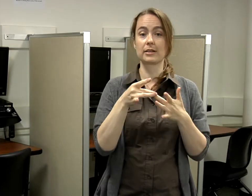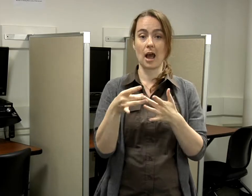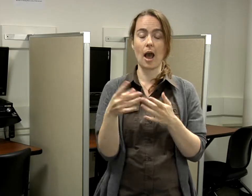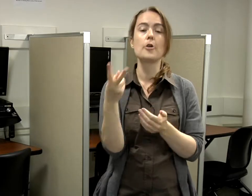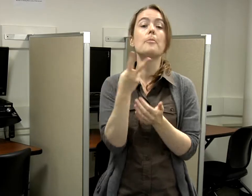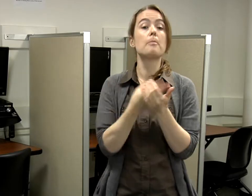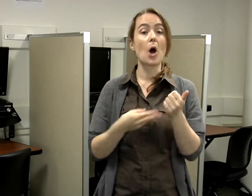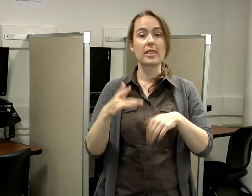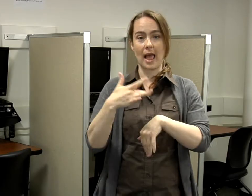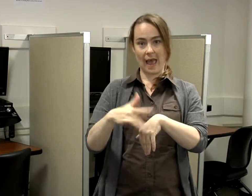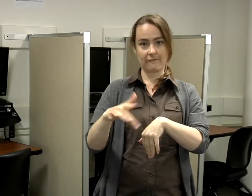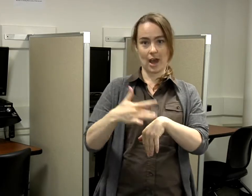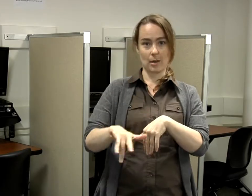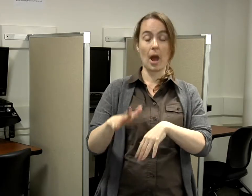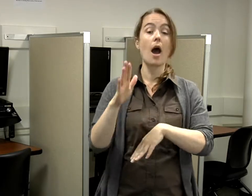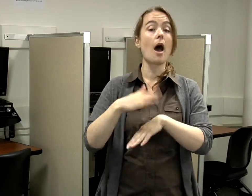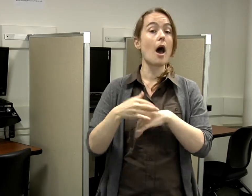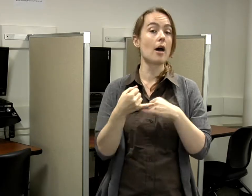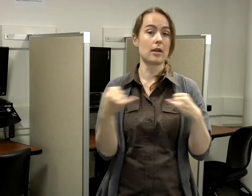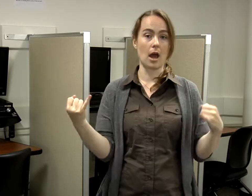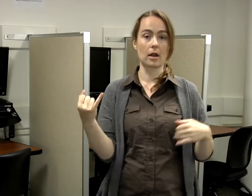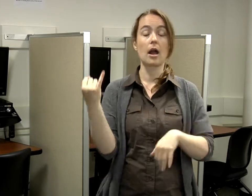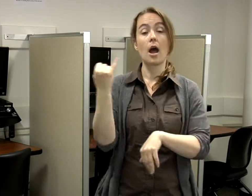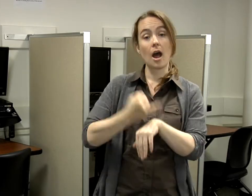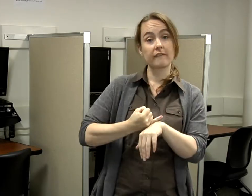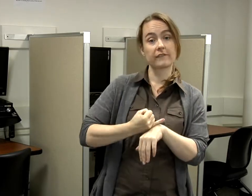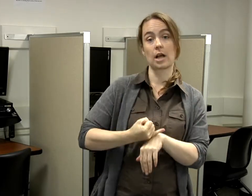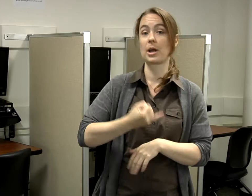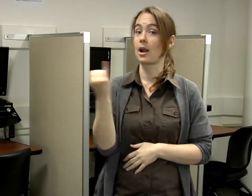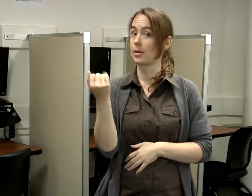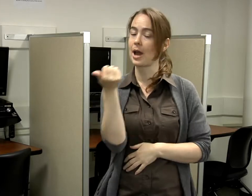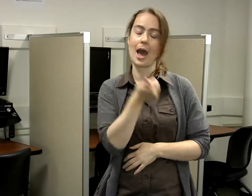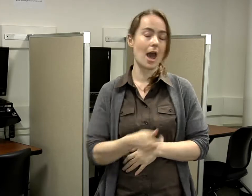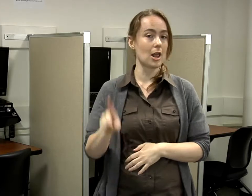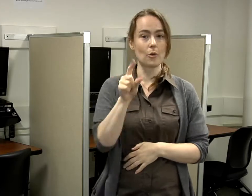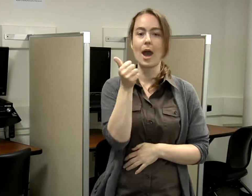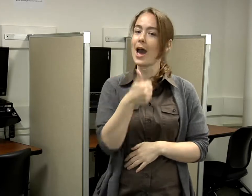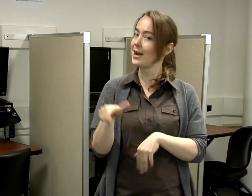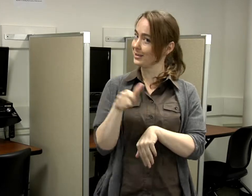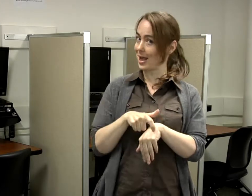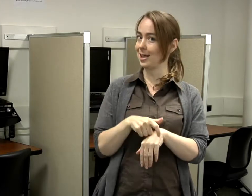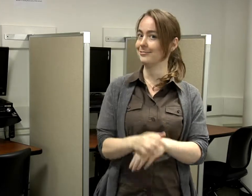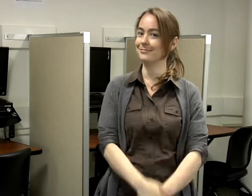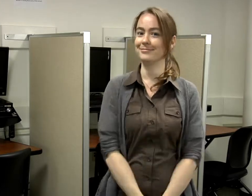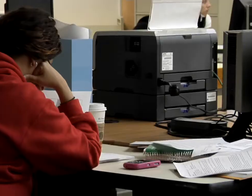are available online on and off campus anywhere and any time!